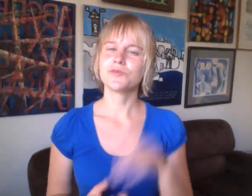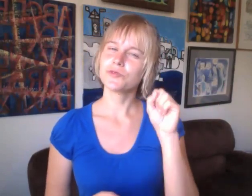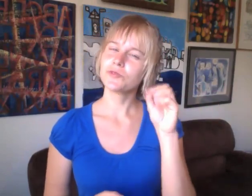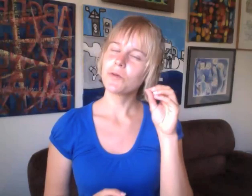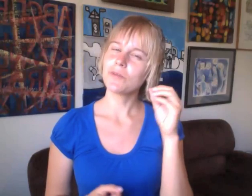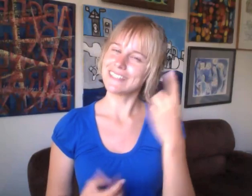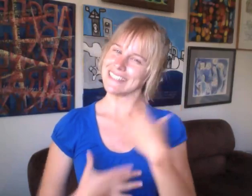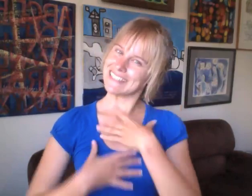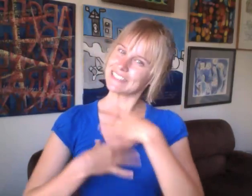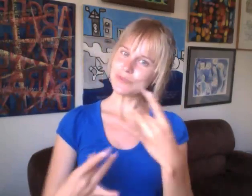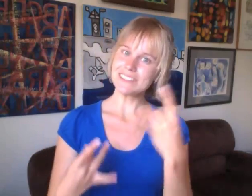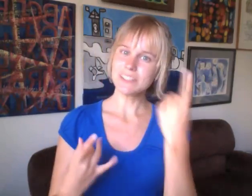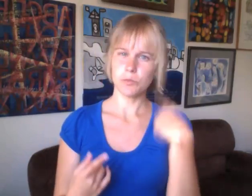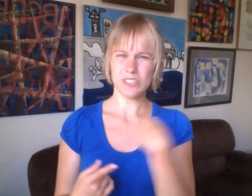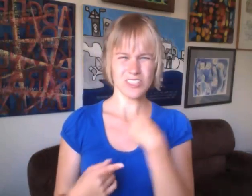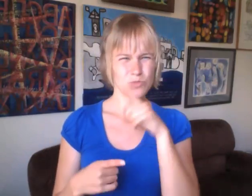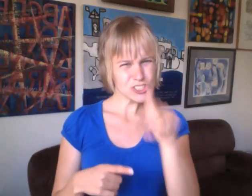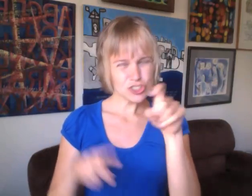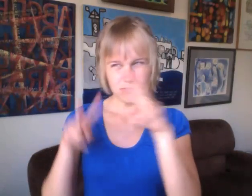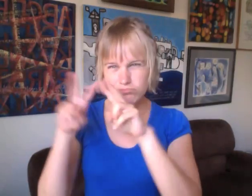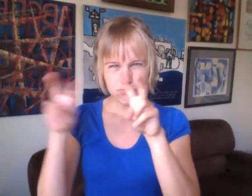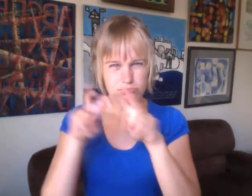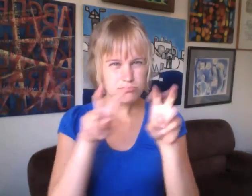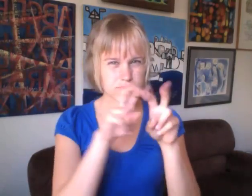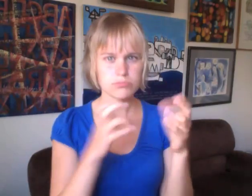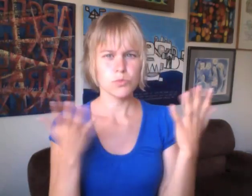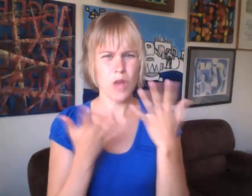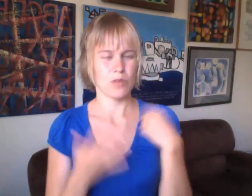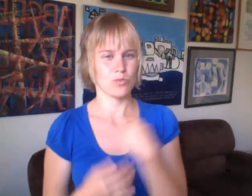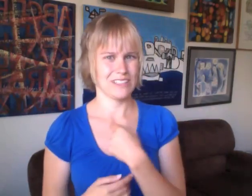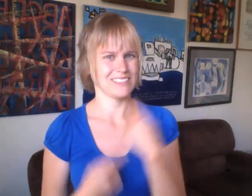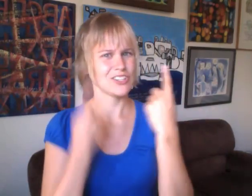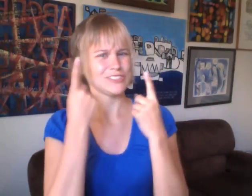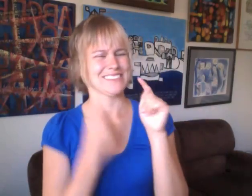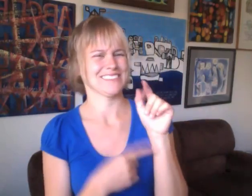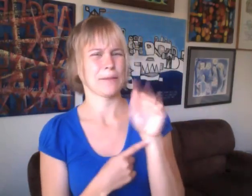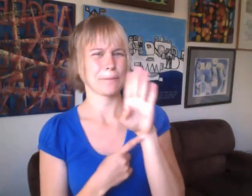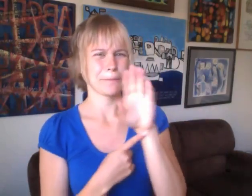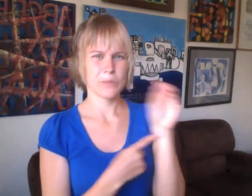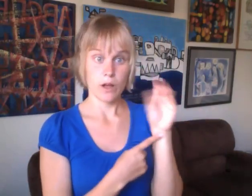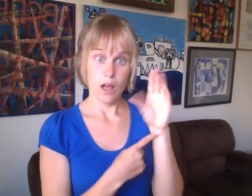I think it's really interesting if we really look at things that are ... considered as taboo in our society, and see if they actually...